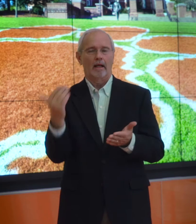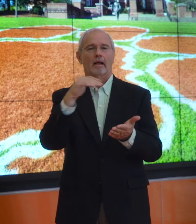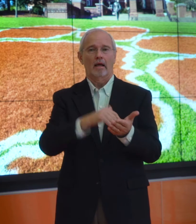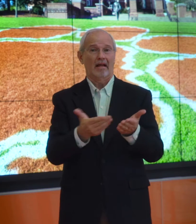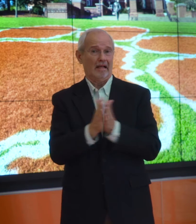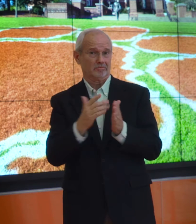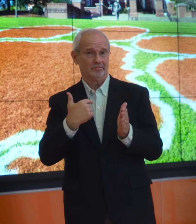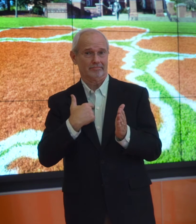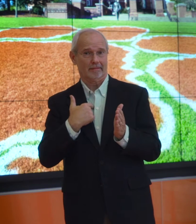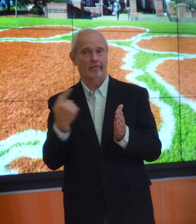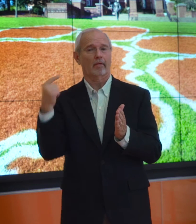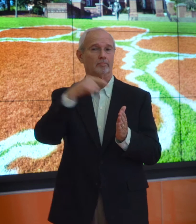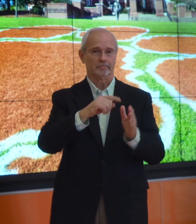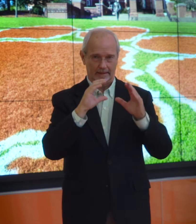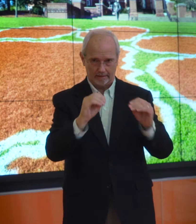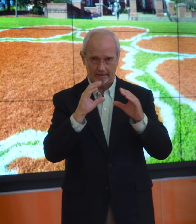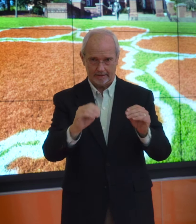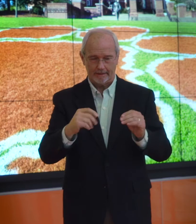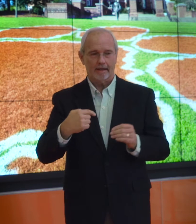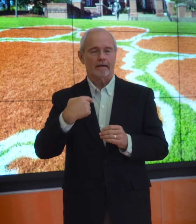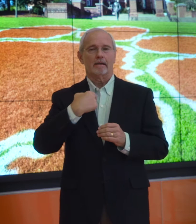Again, he asked me to come and teach.